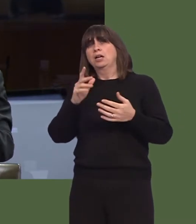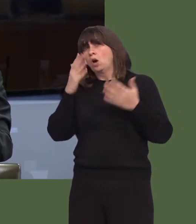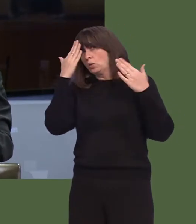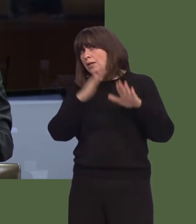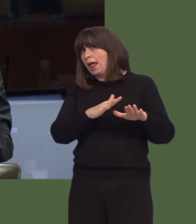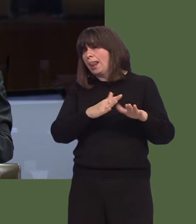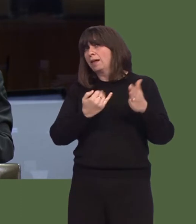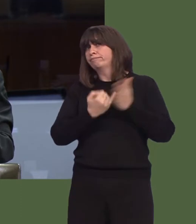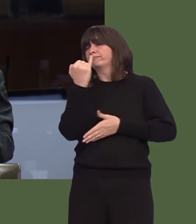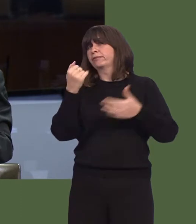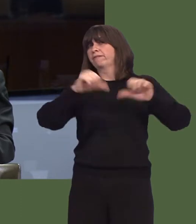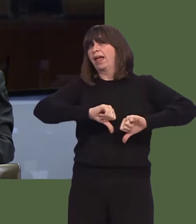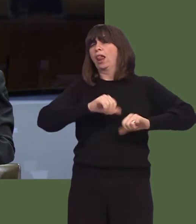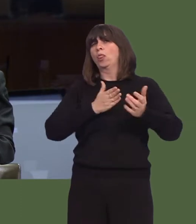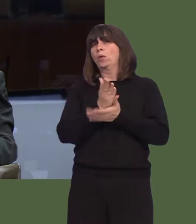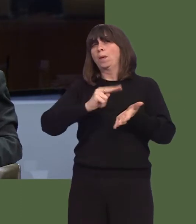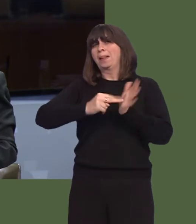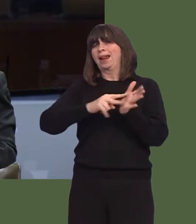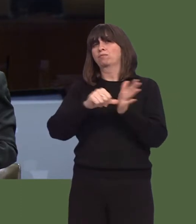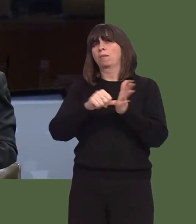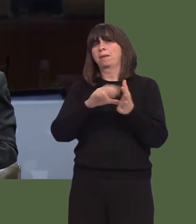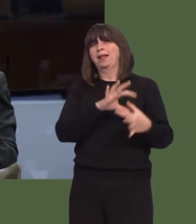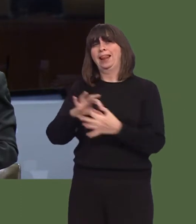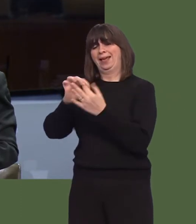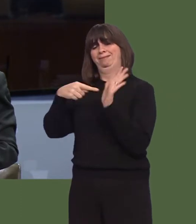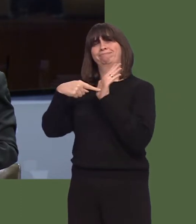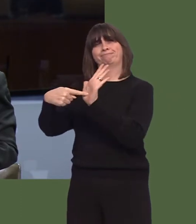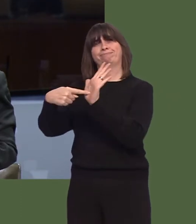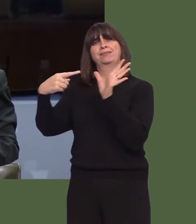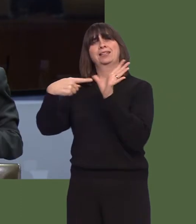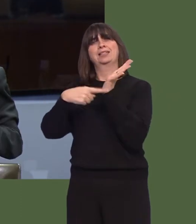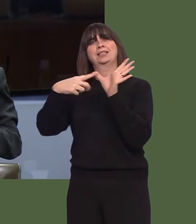The hotel was rejected on planning grounds due to technical advice note 15 considerations.